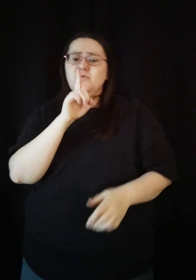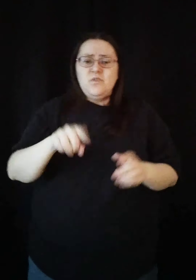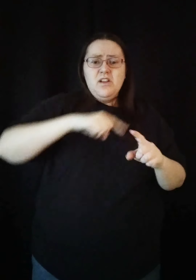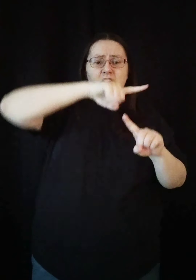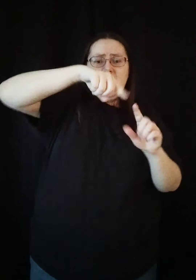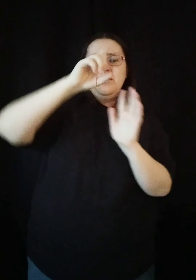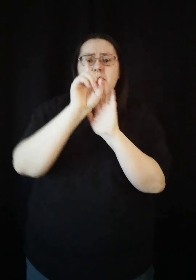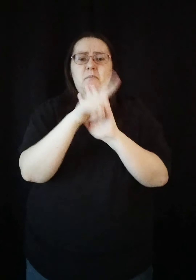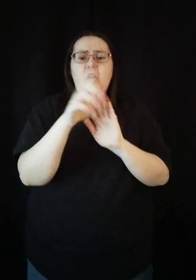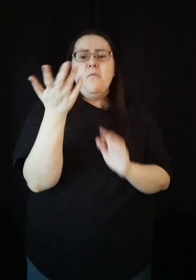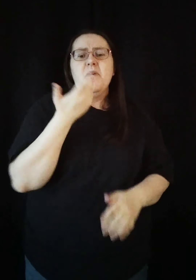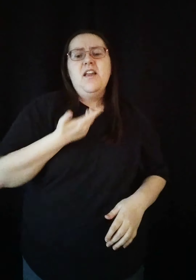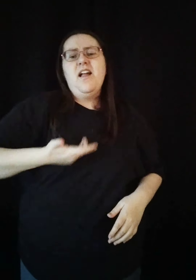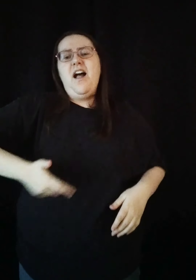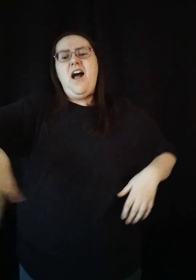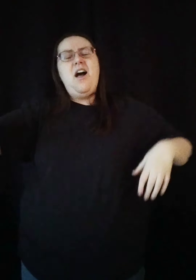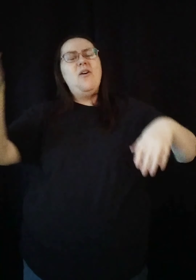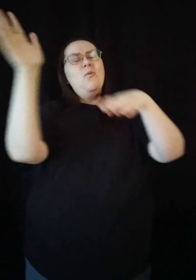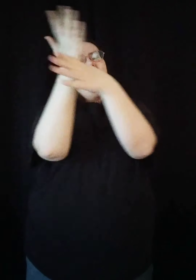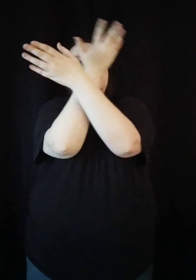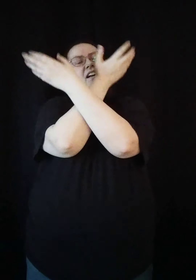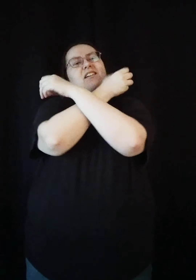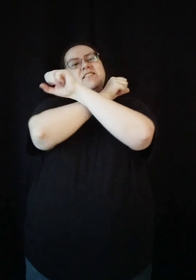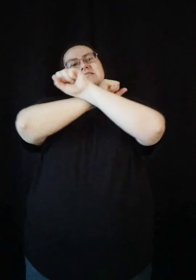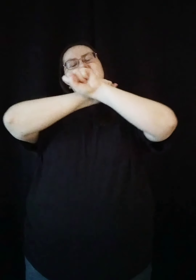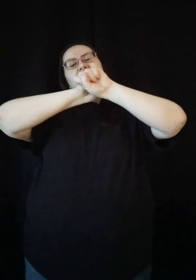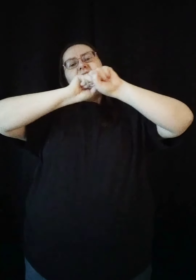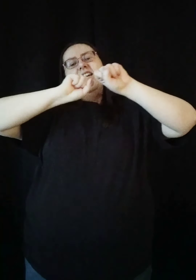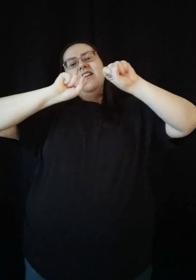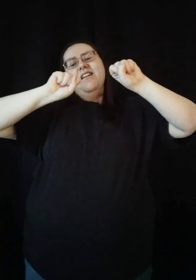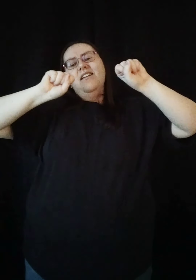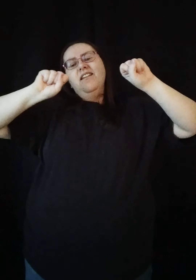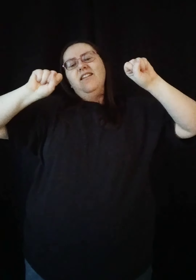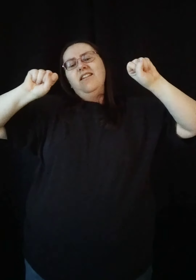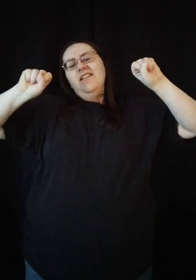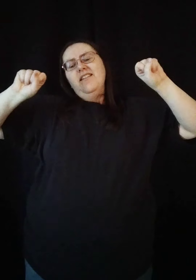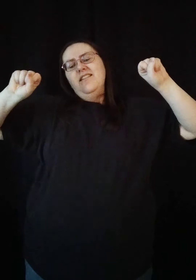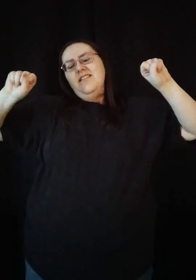As real as the moment I was saved